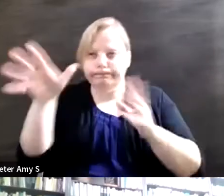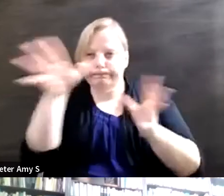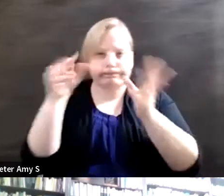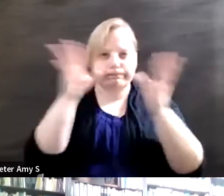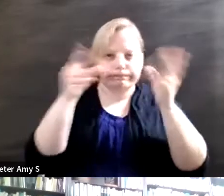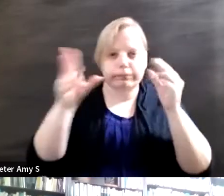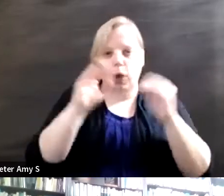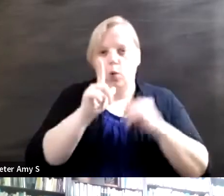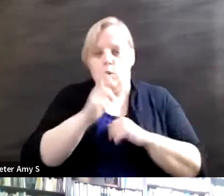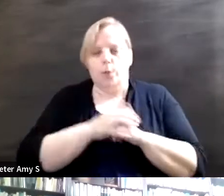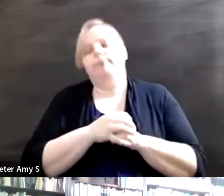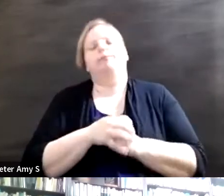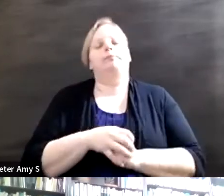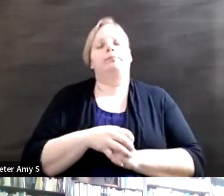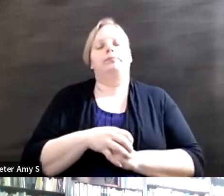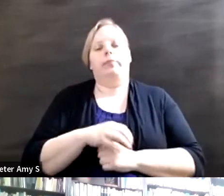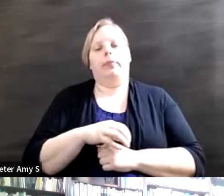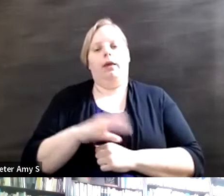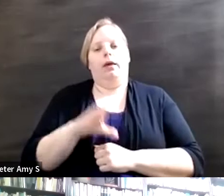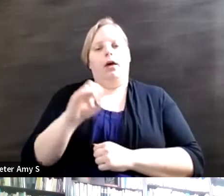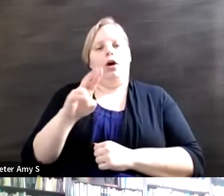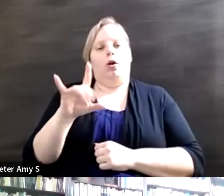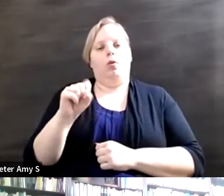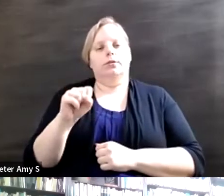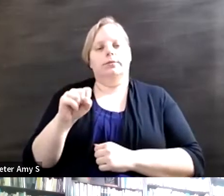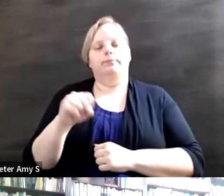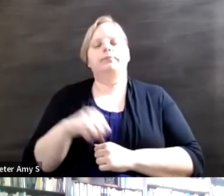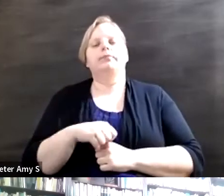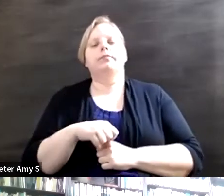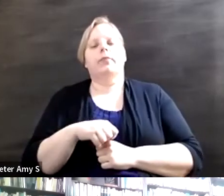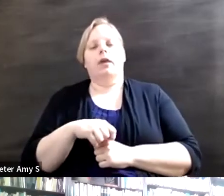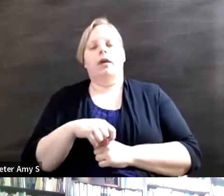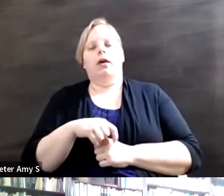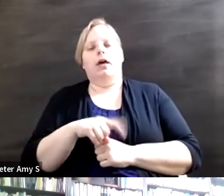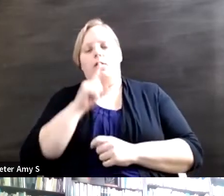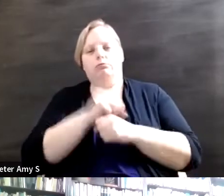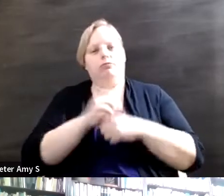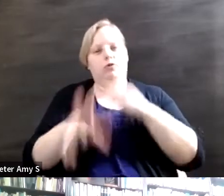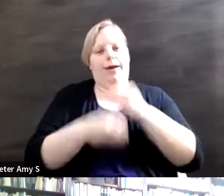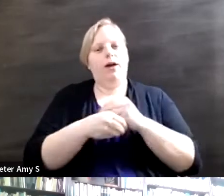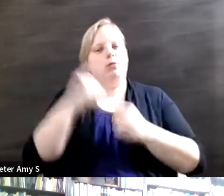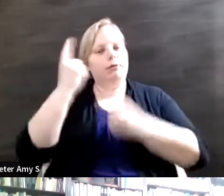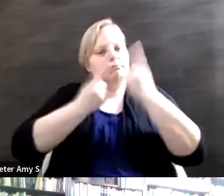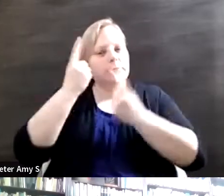Well I would like to add that we should consider also the many forms ableism has,